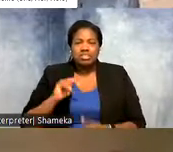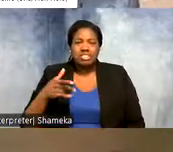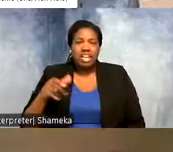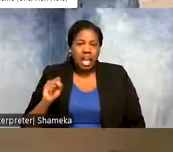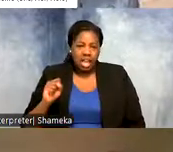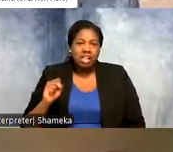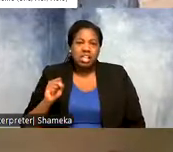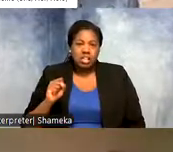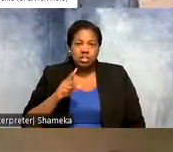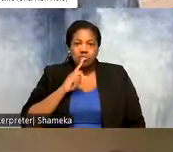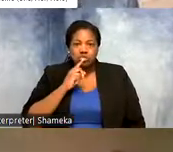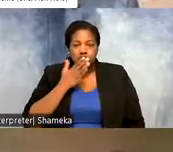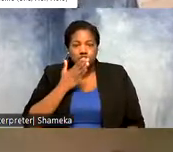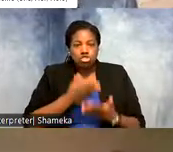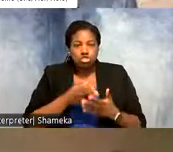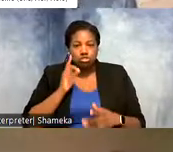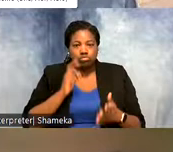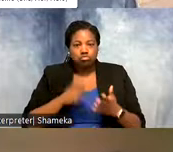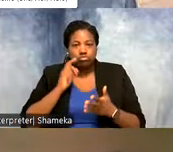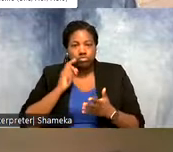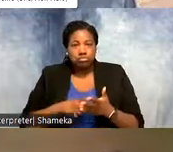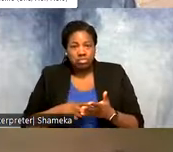these are really great observations these are things that I think about when I'm looking at